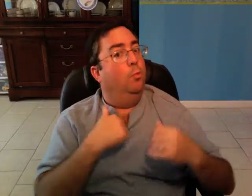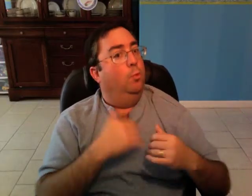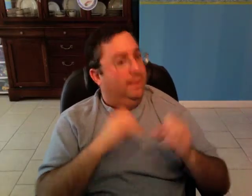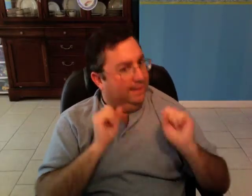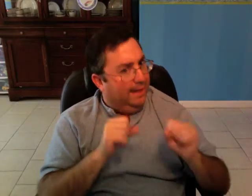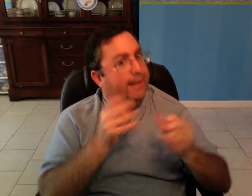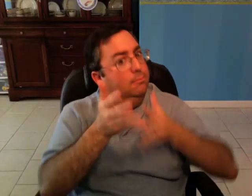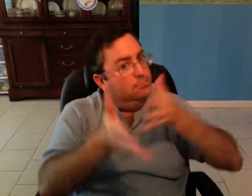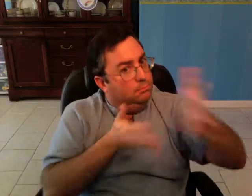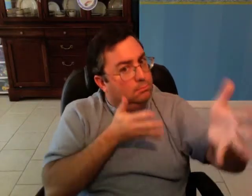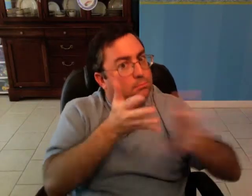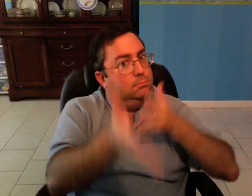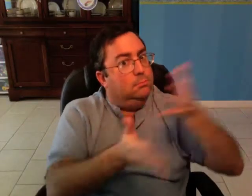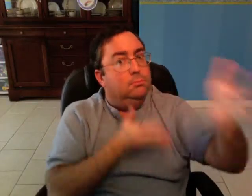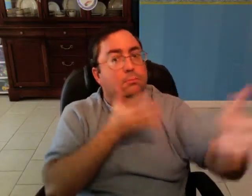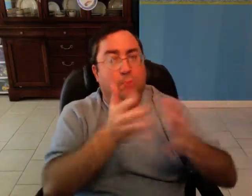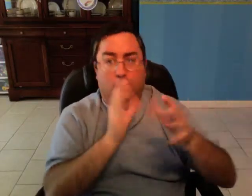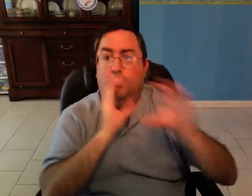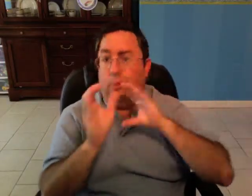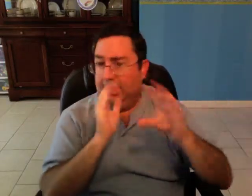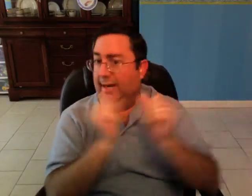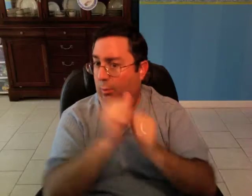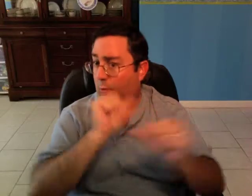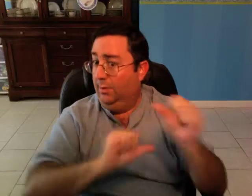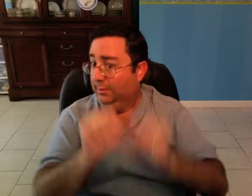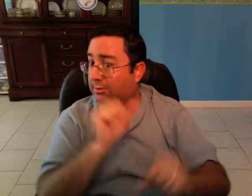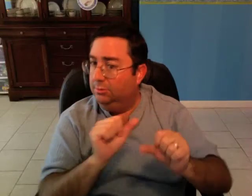And we can gesture and communicate with each other.